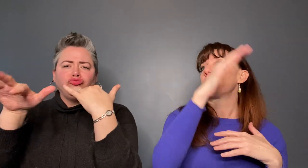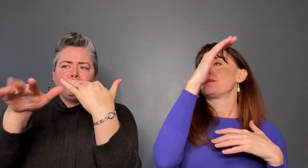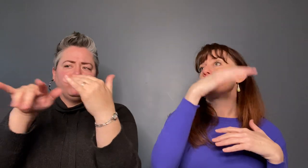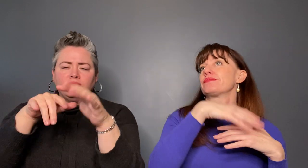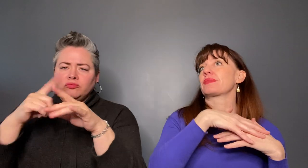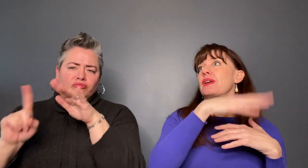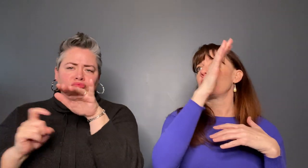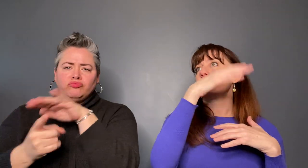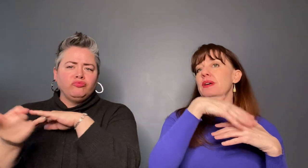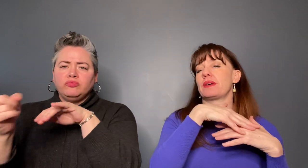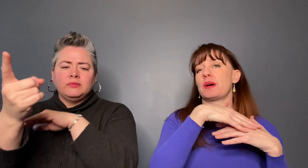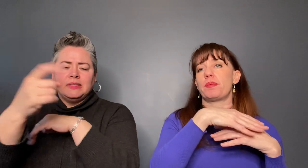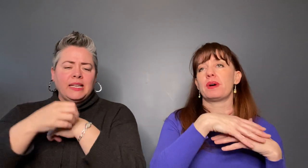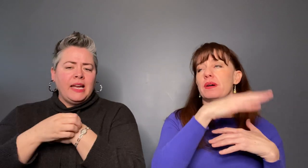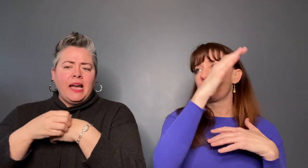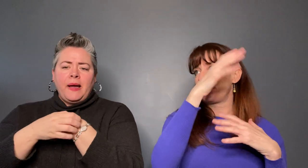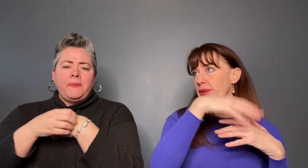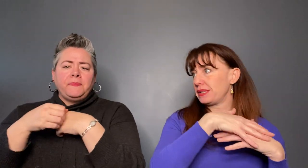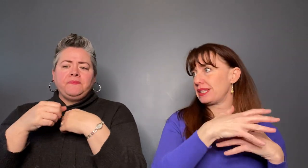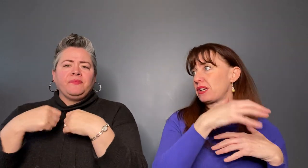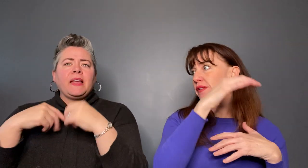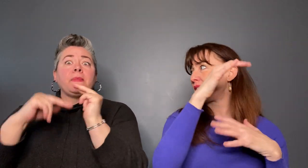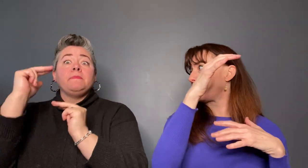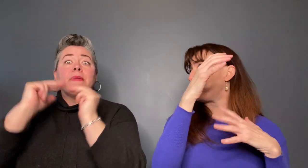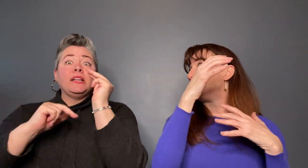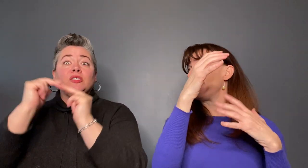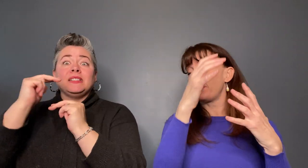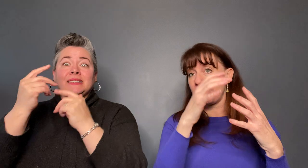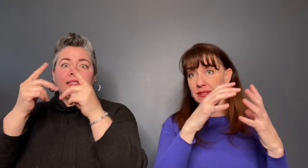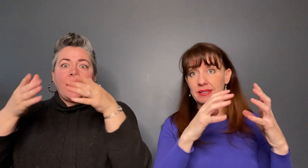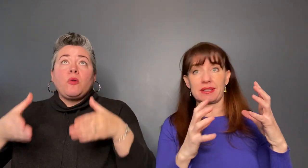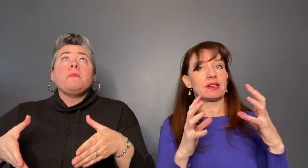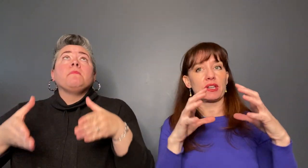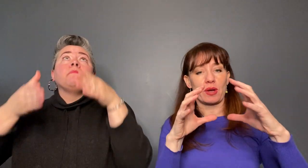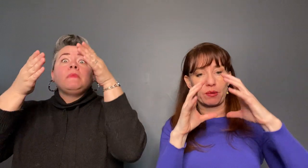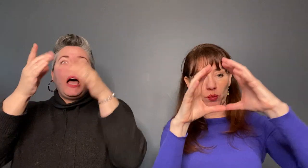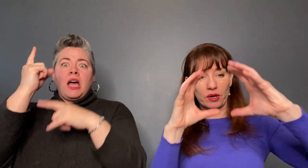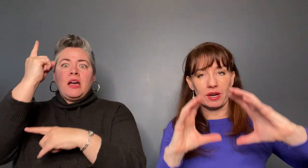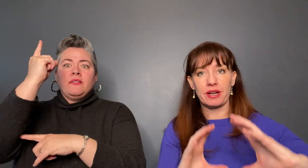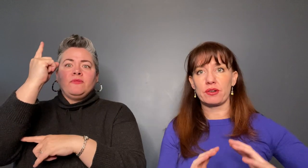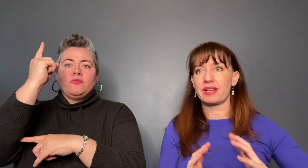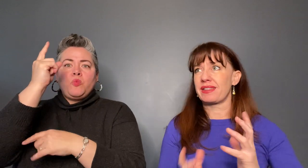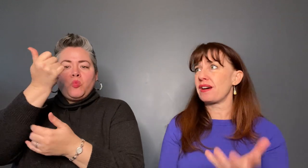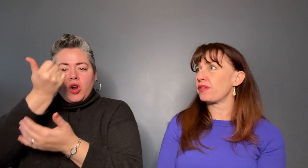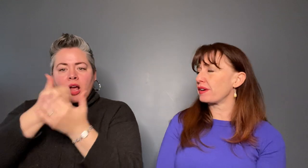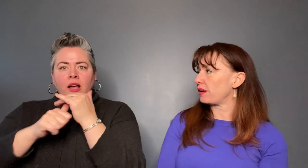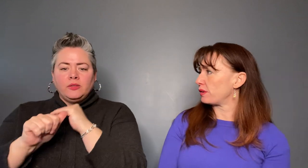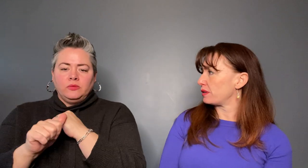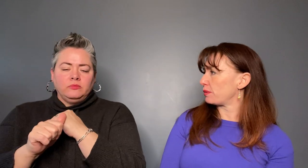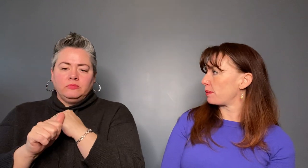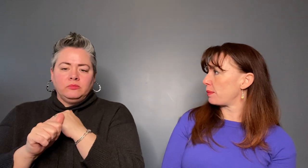buildings are that are above us underneath. How far down